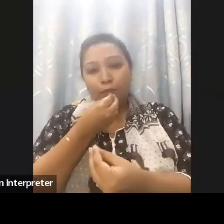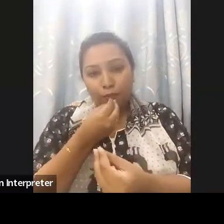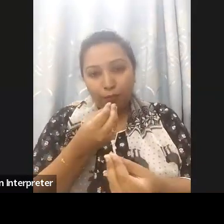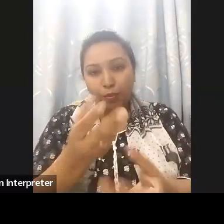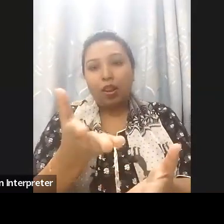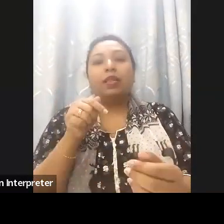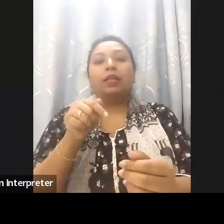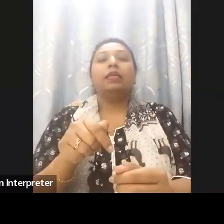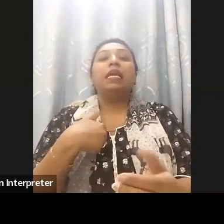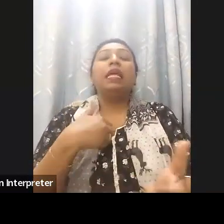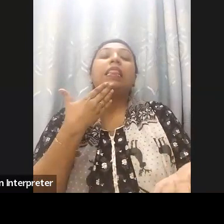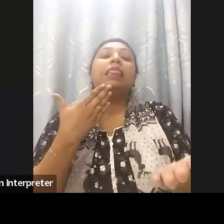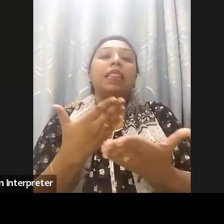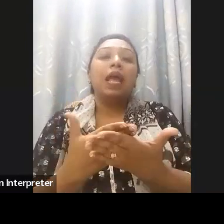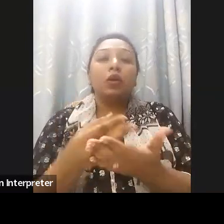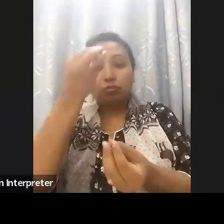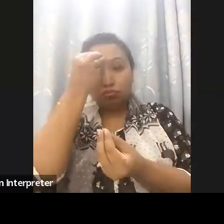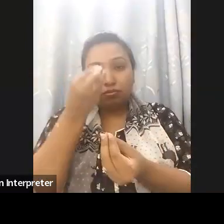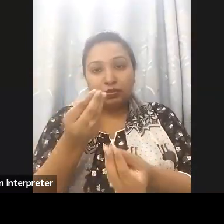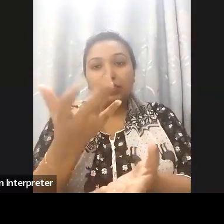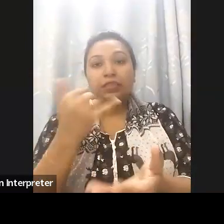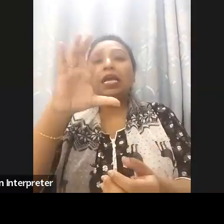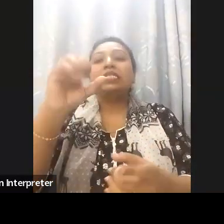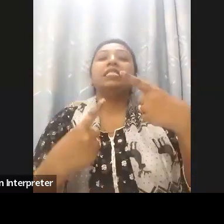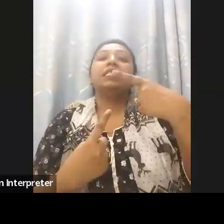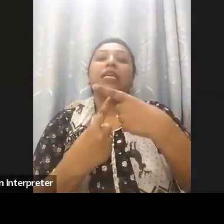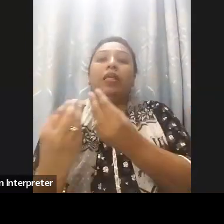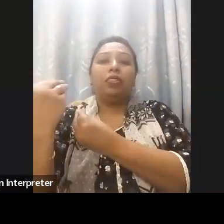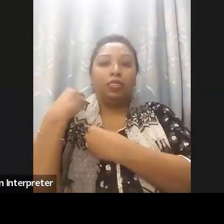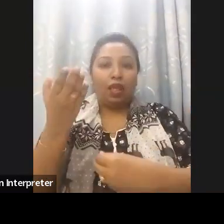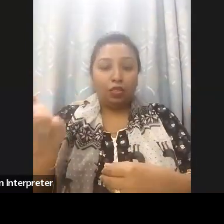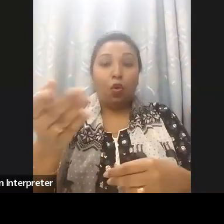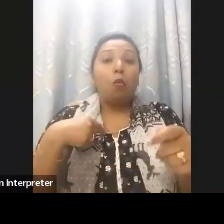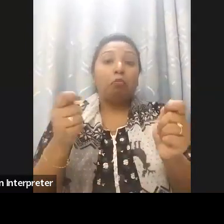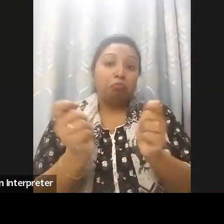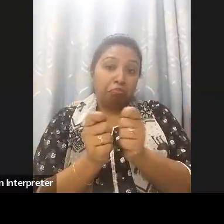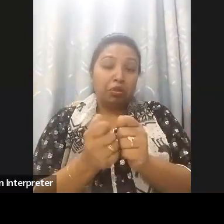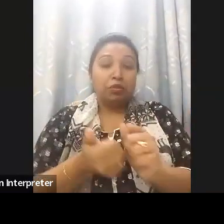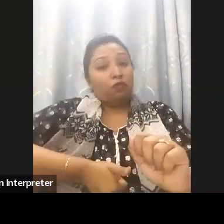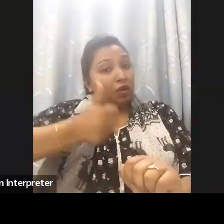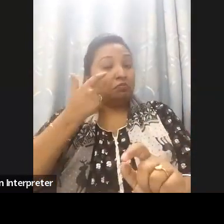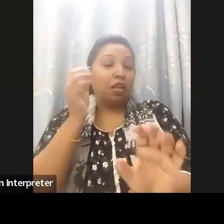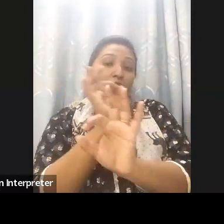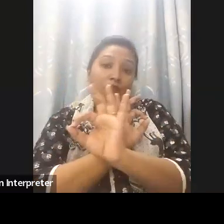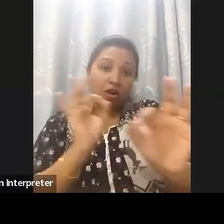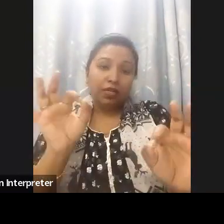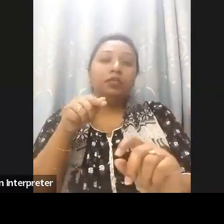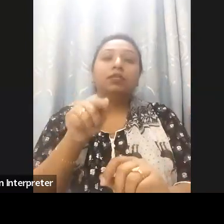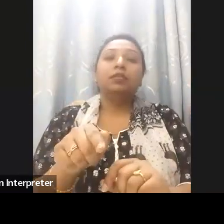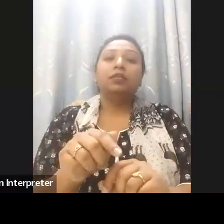organizer including G3ict for their commendable efforts in organizing this insightful webinar on